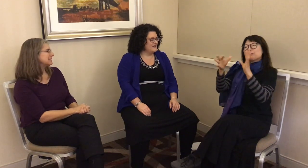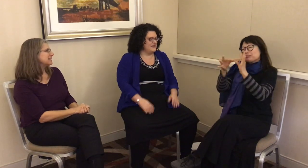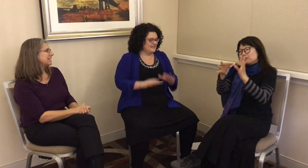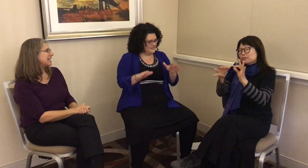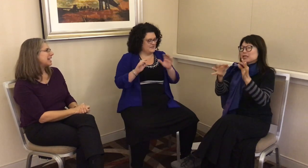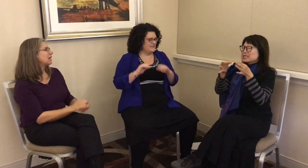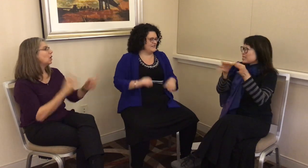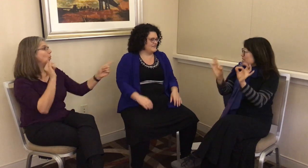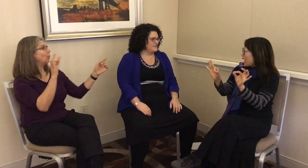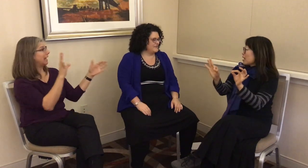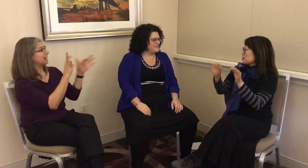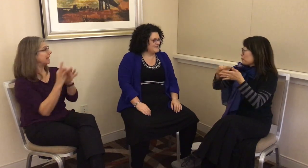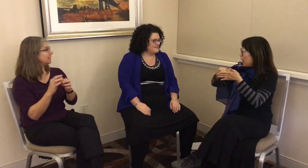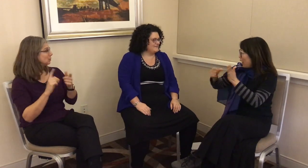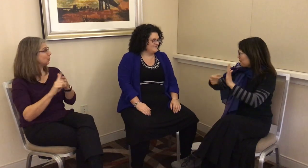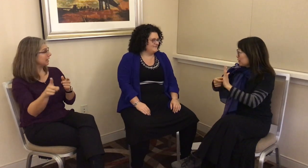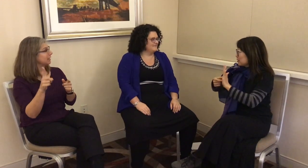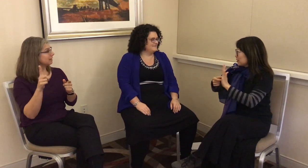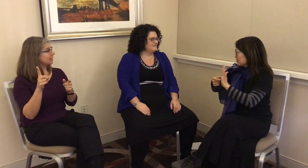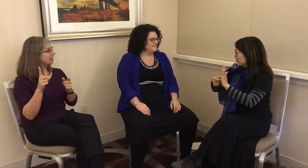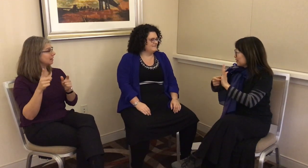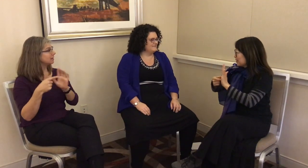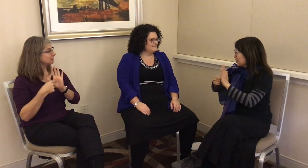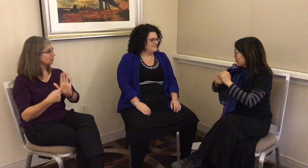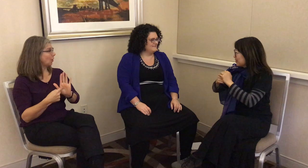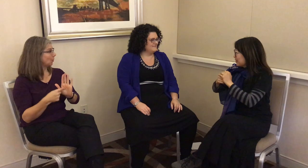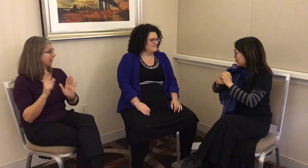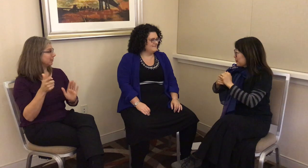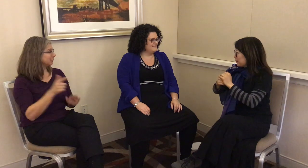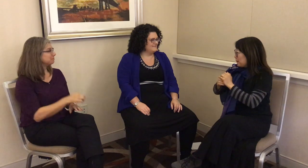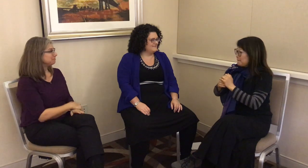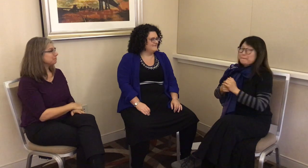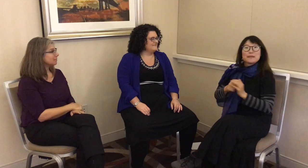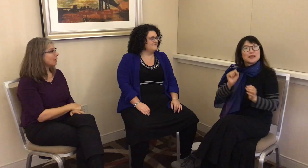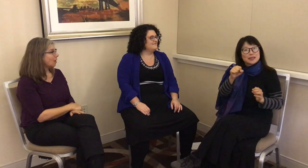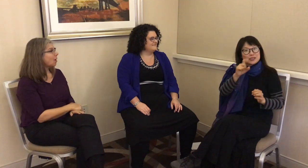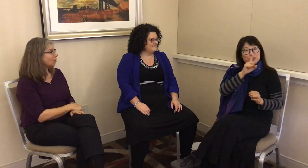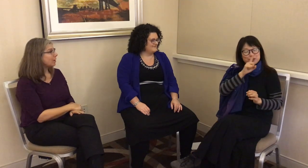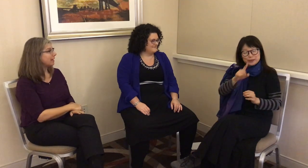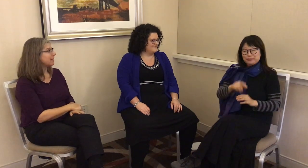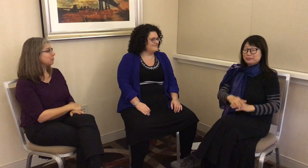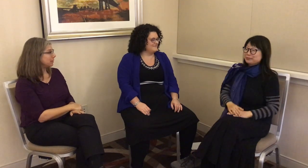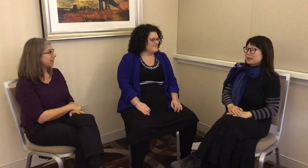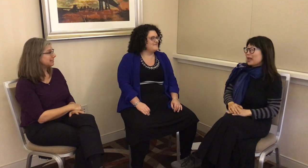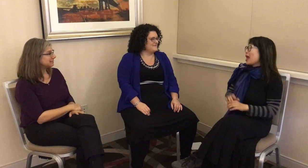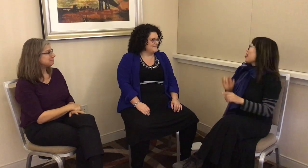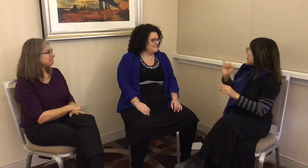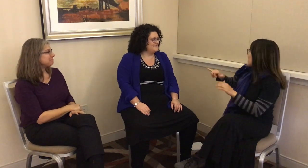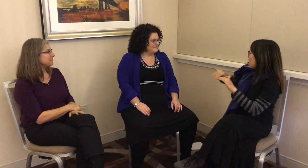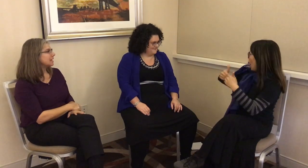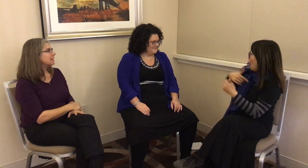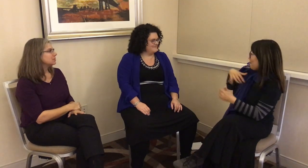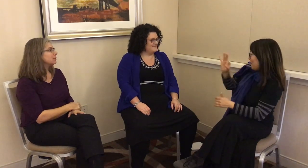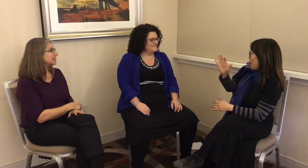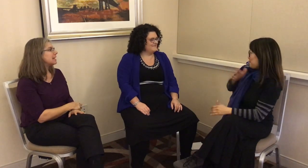G: We can link to it in the show notes. L: Oh, okay. That would be great. That’s